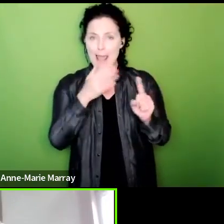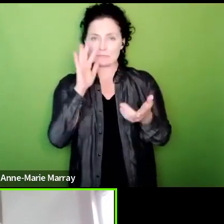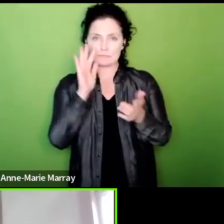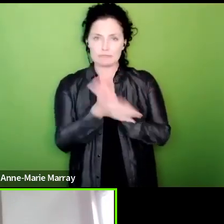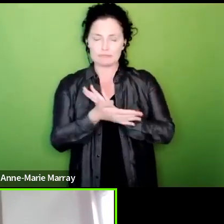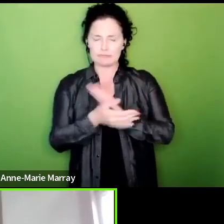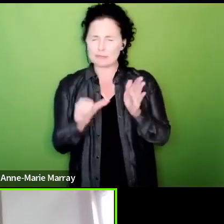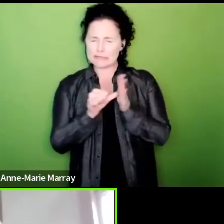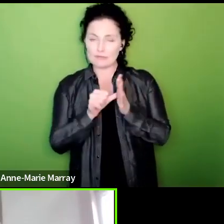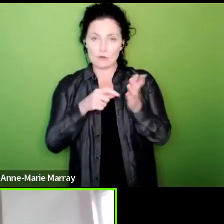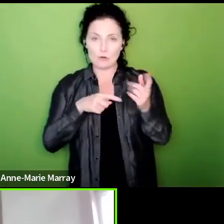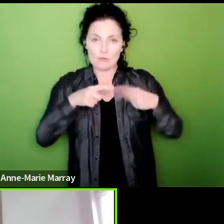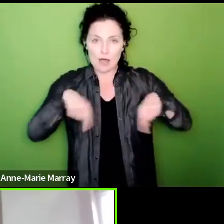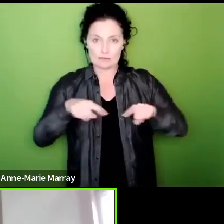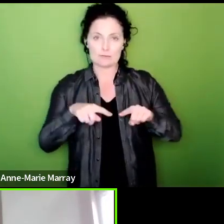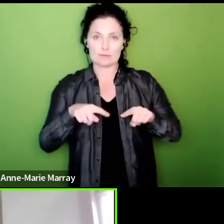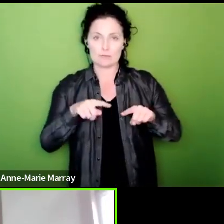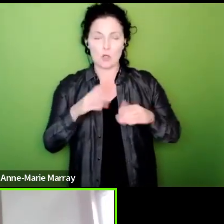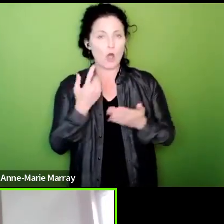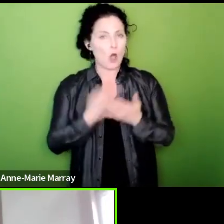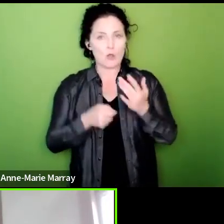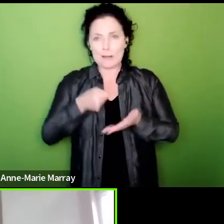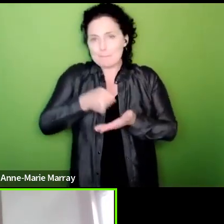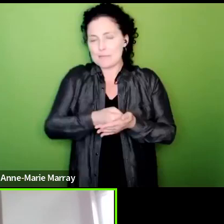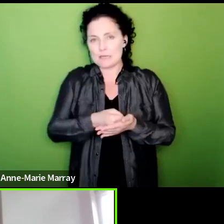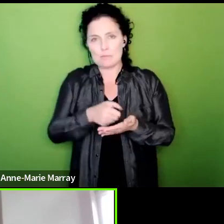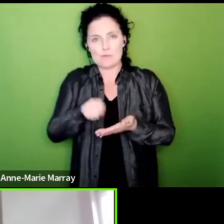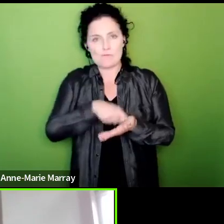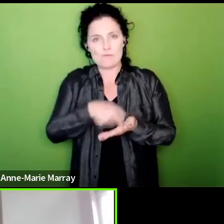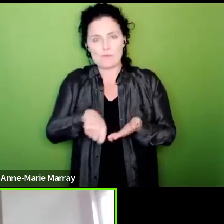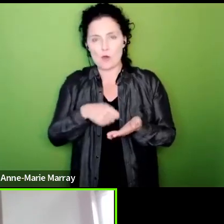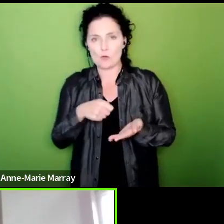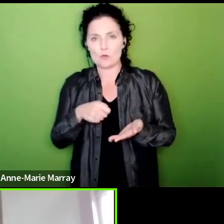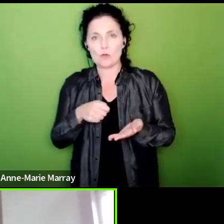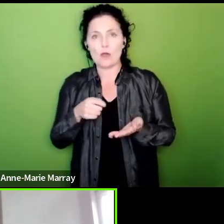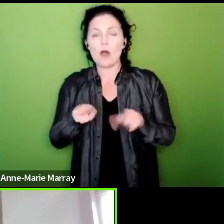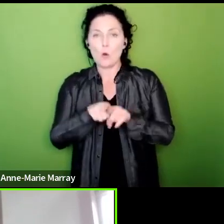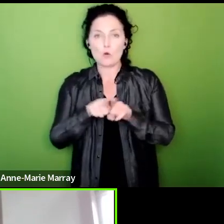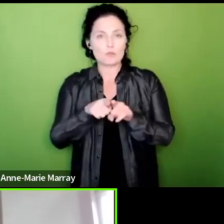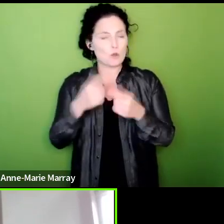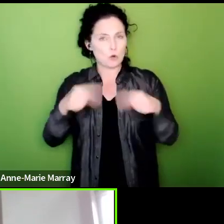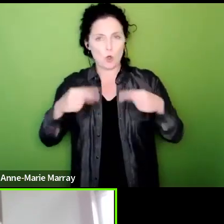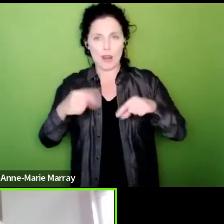the thresholds but also because of the failure to allow us to have online voting let us be clear if